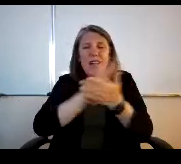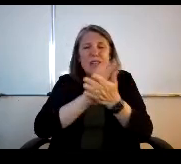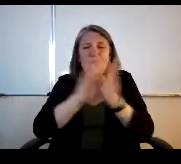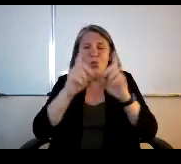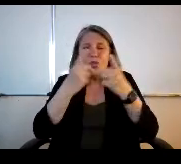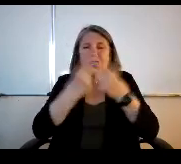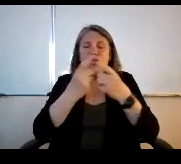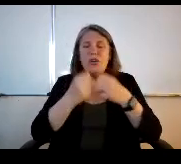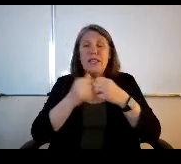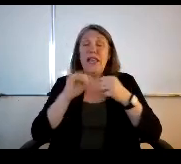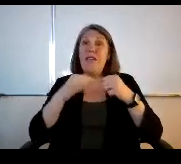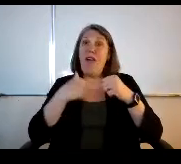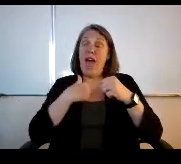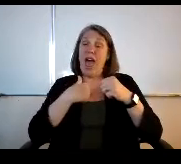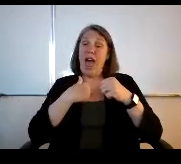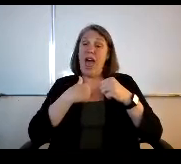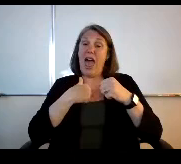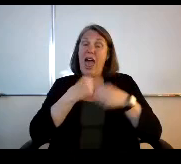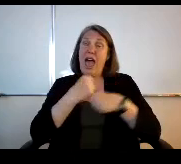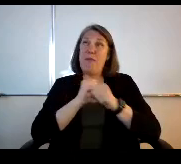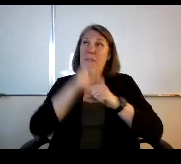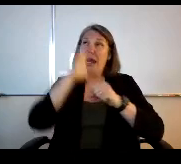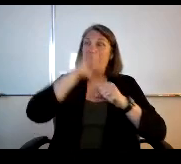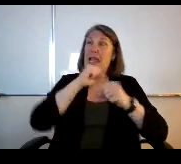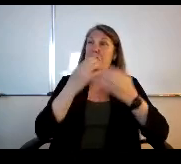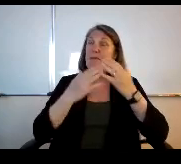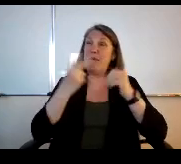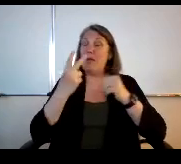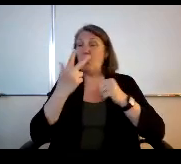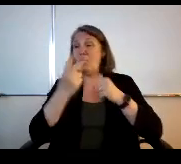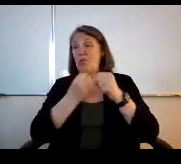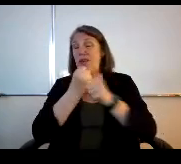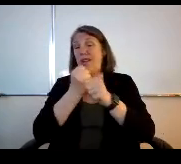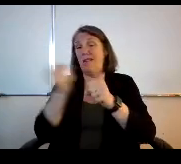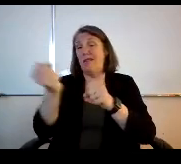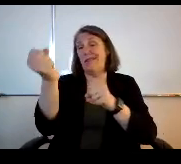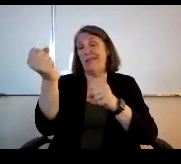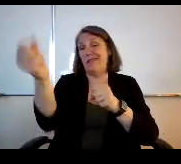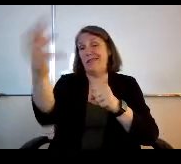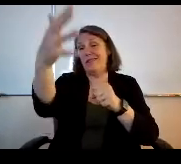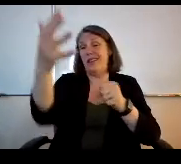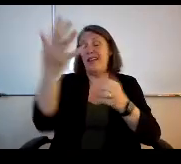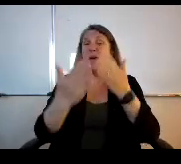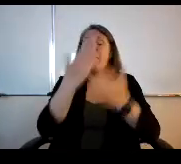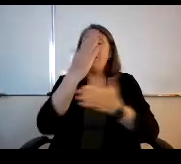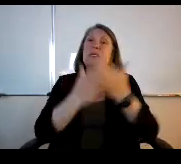If I if I made a guess, perhaps 2-3 years from now, maybe there's some unspent funds